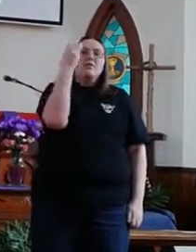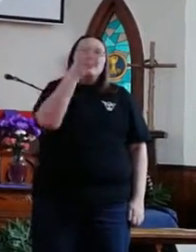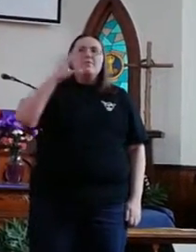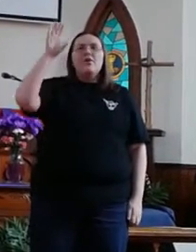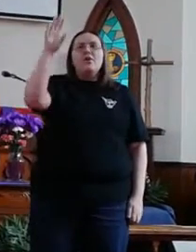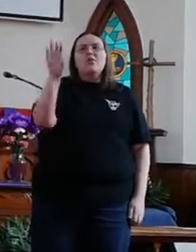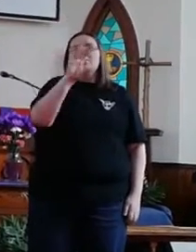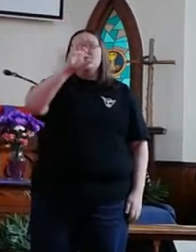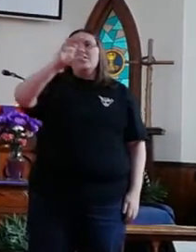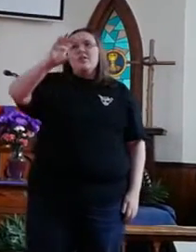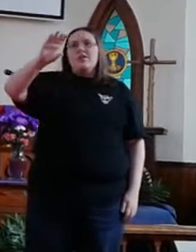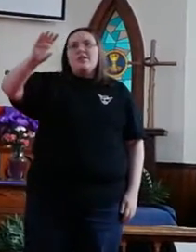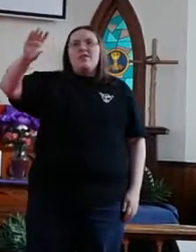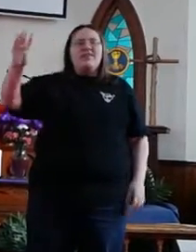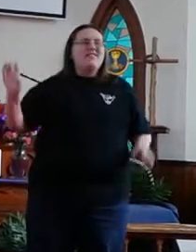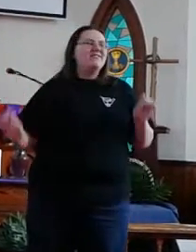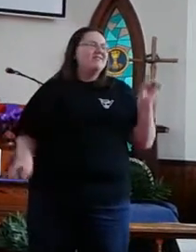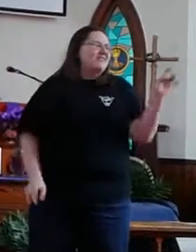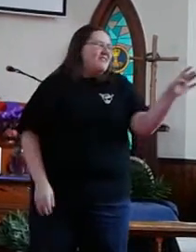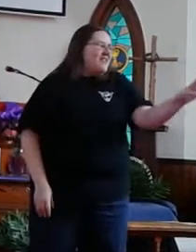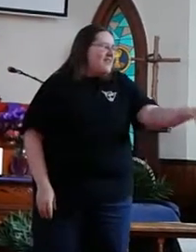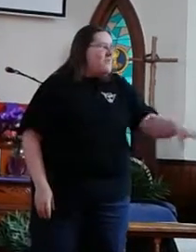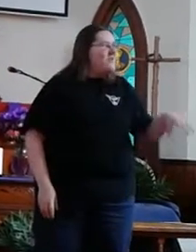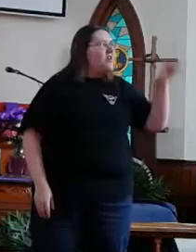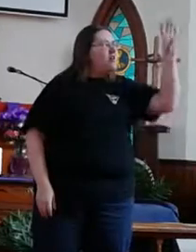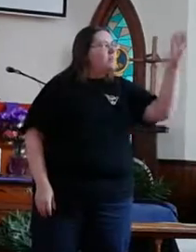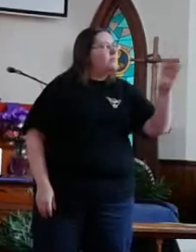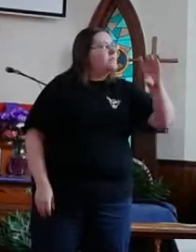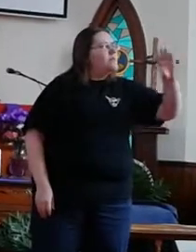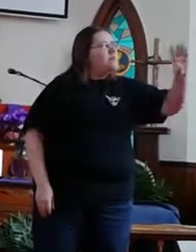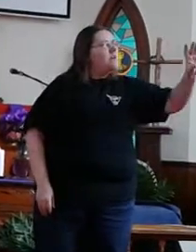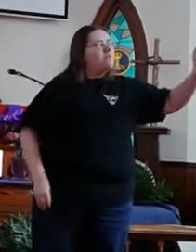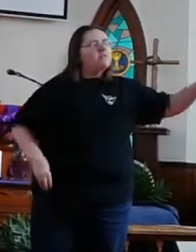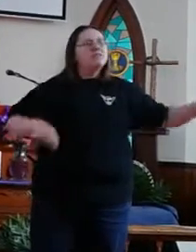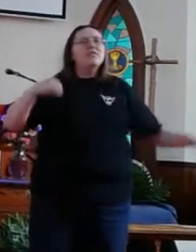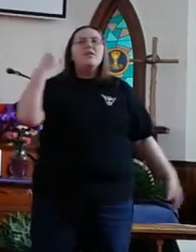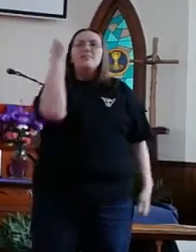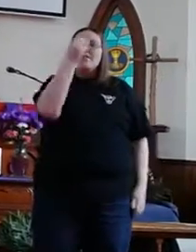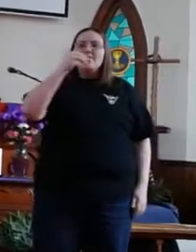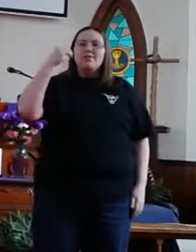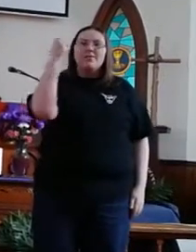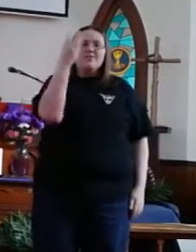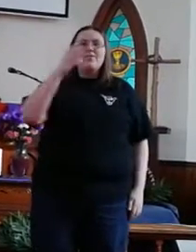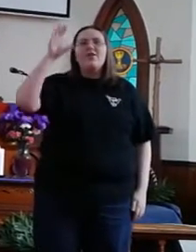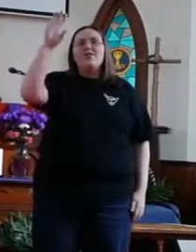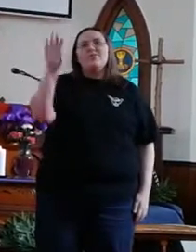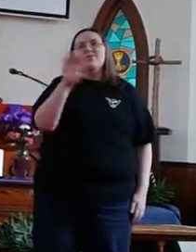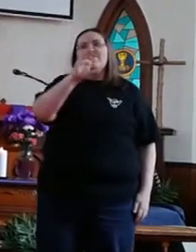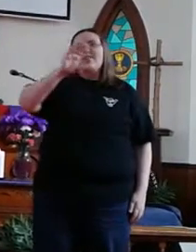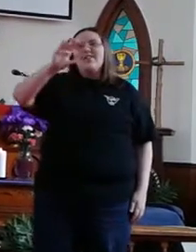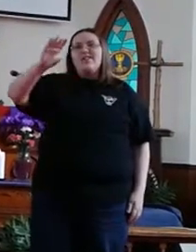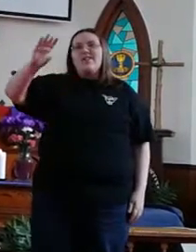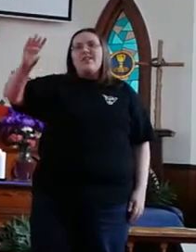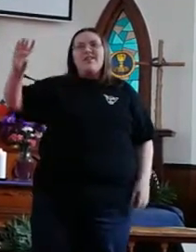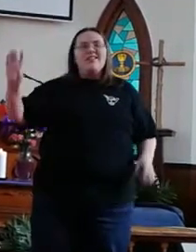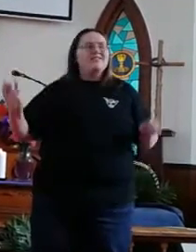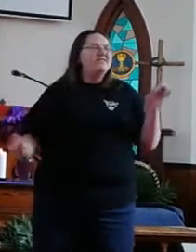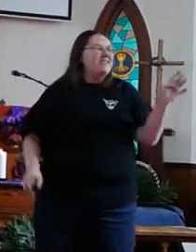Beautiful cross Terrible cross Beautiful cross